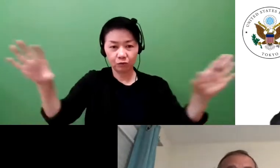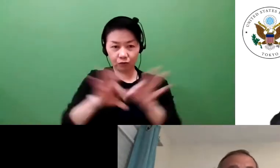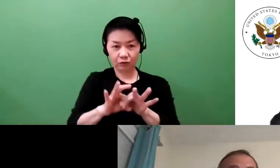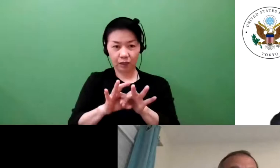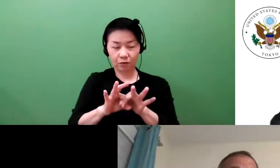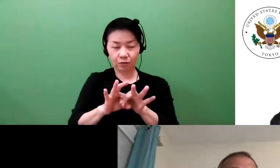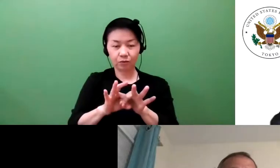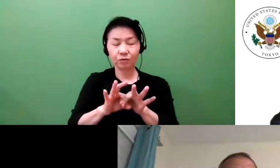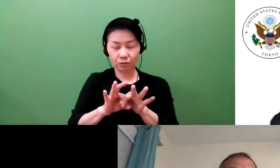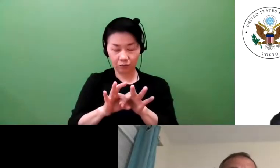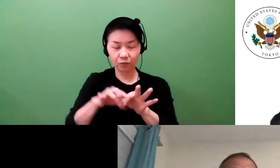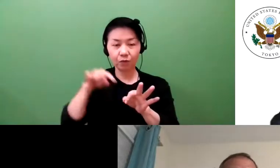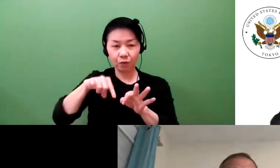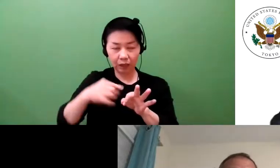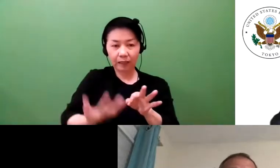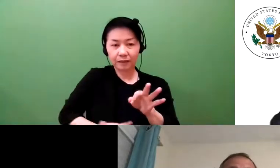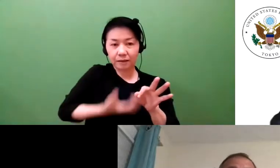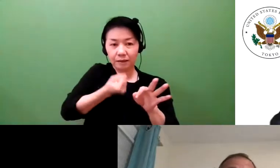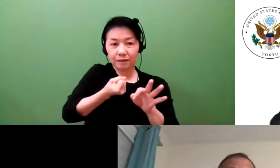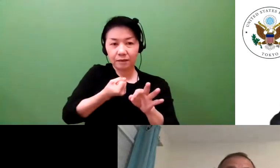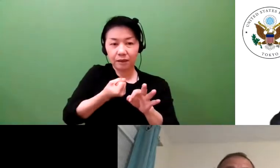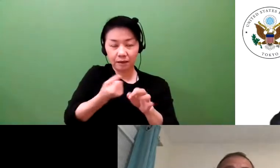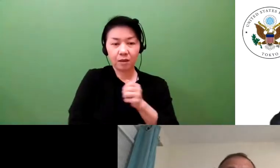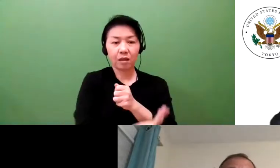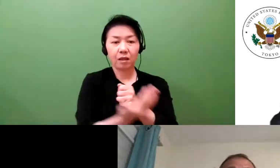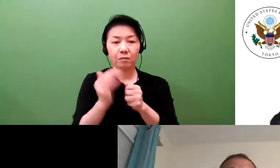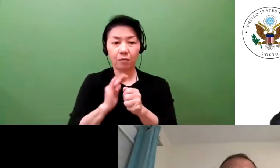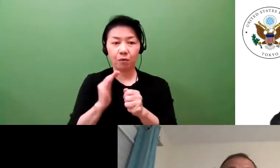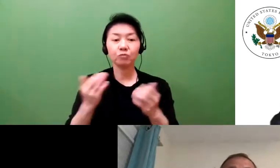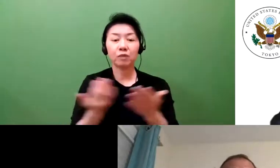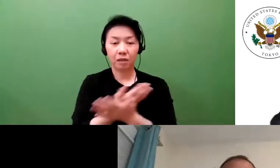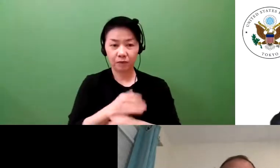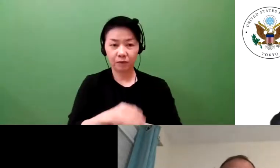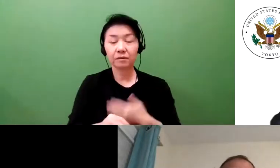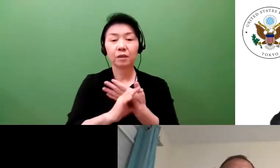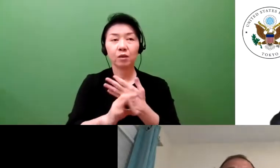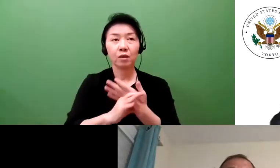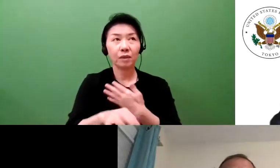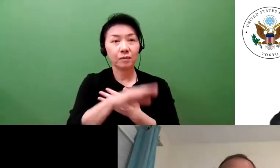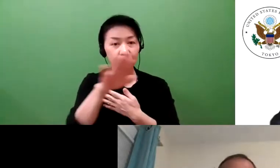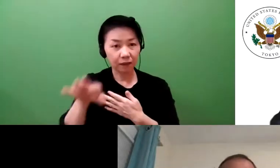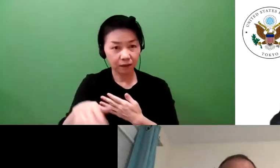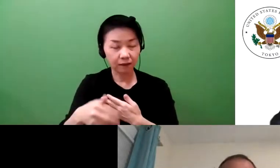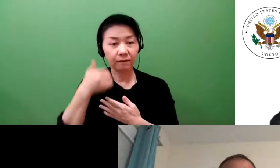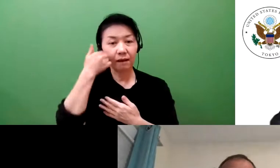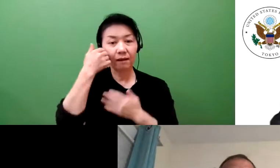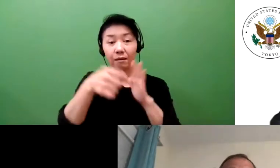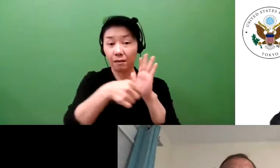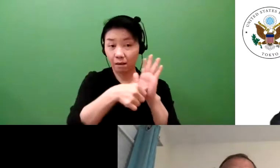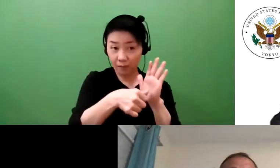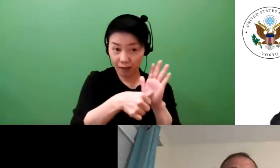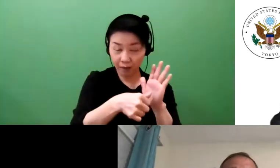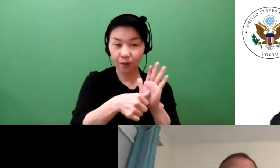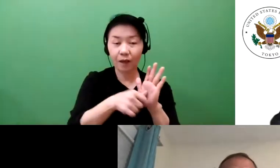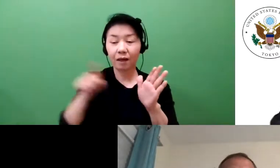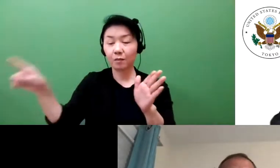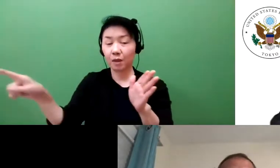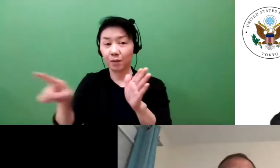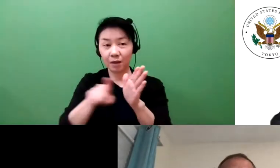using a name or an image that looks a lot like what you have established as your brand protected by your trademark